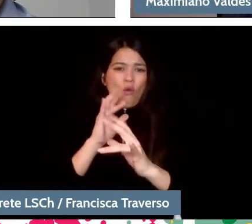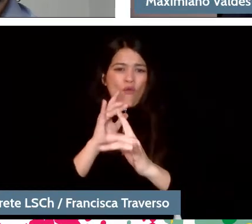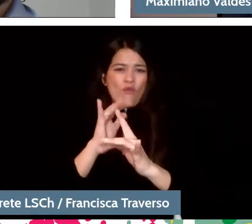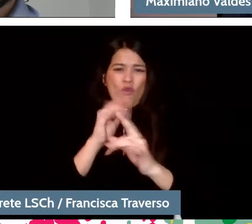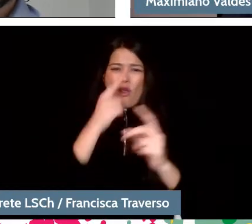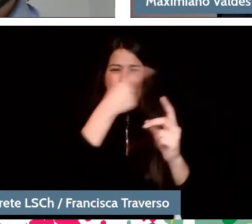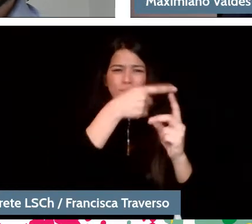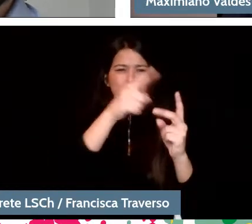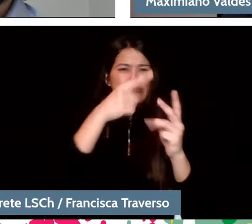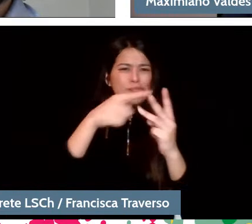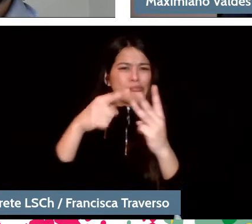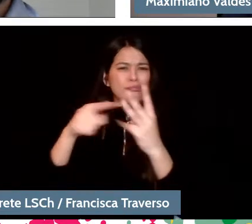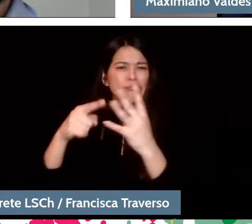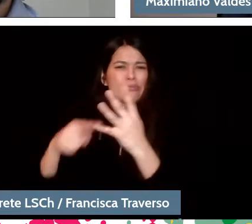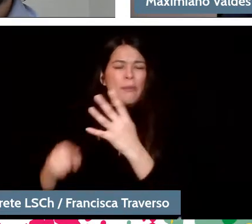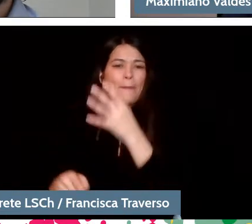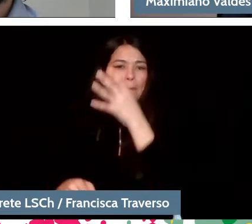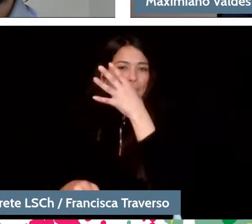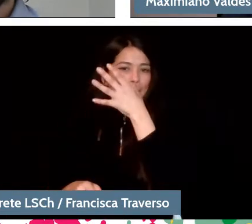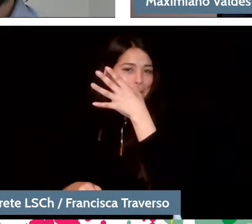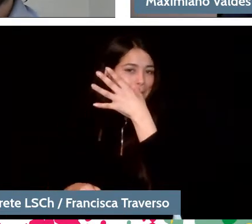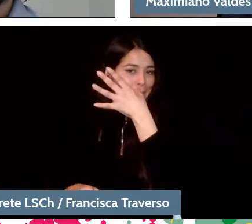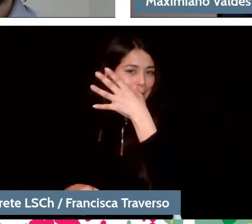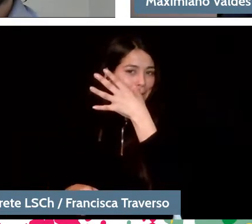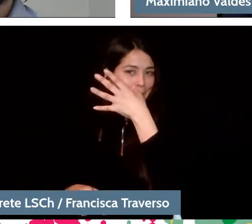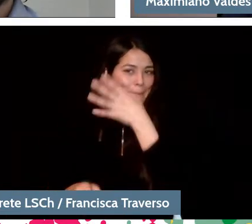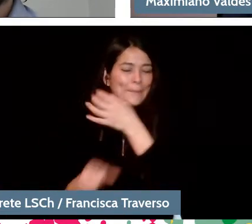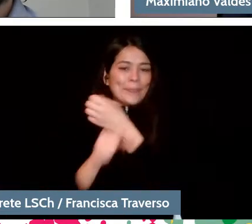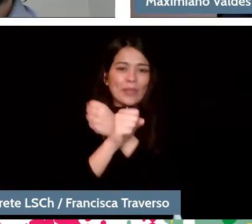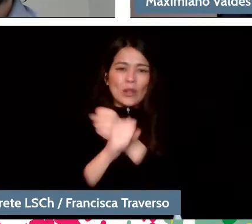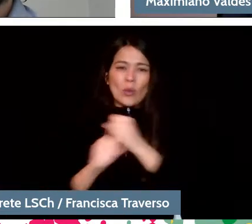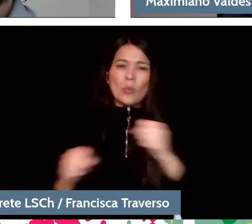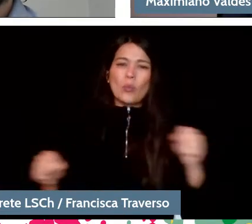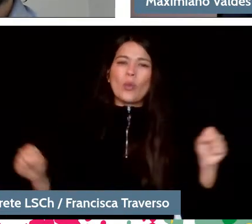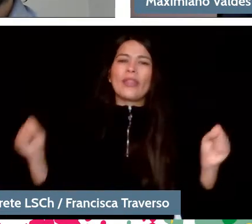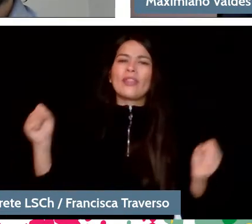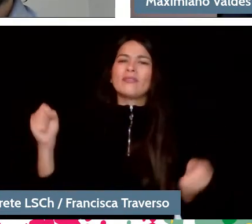can no longer say something that satisfies the imagination of a composer,